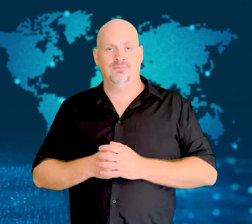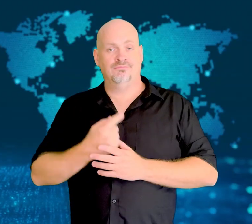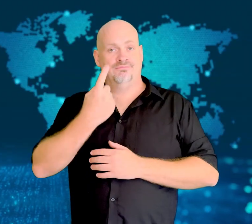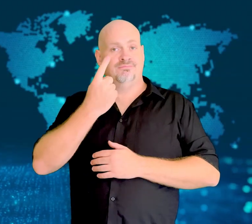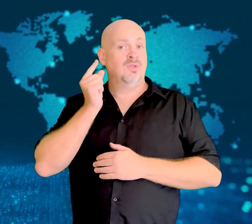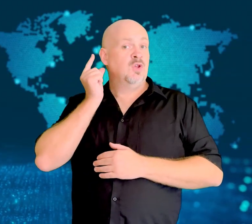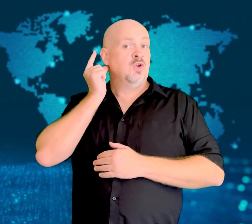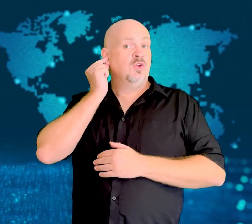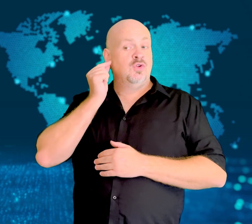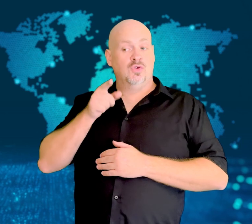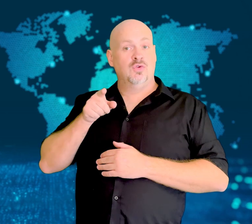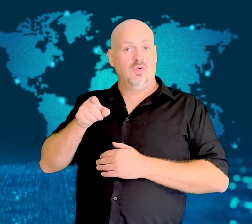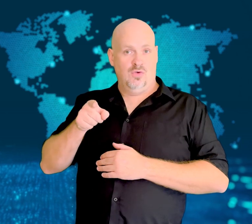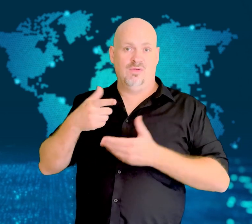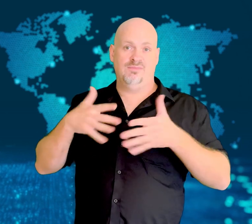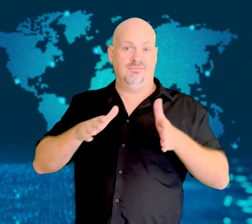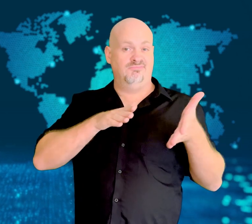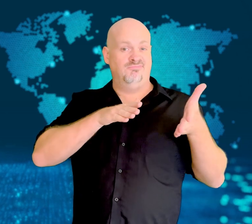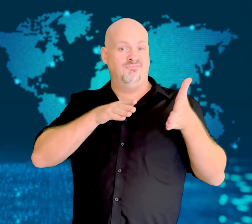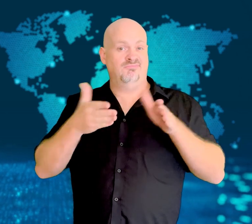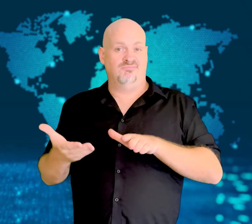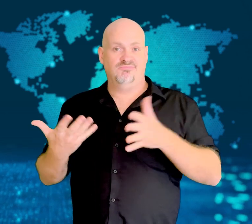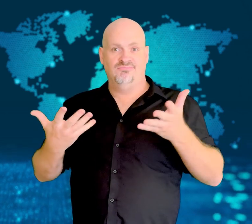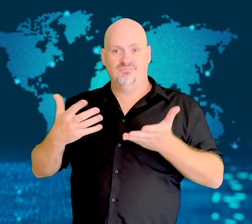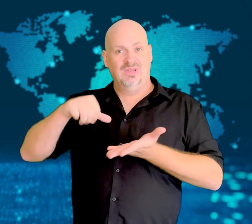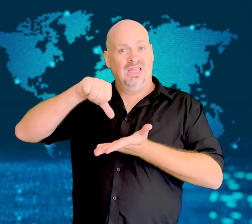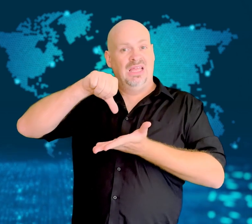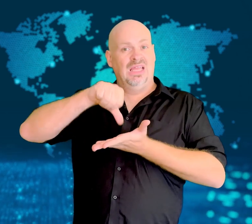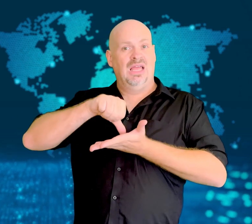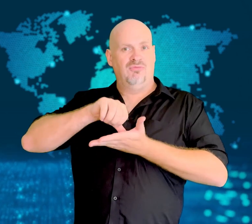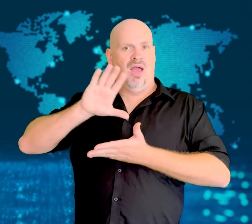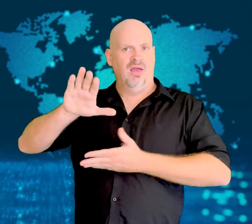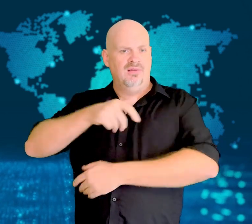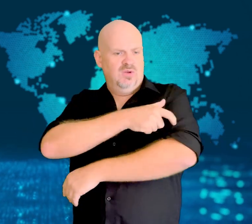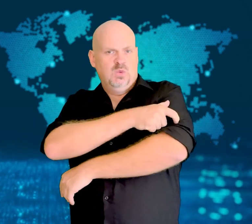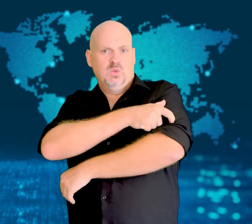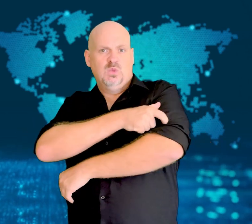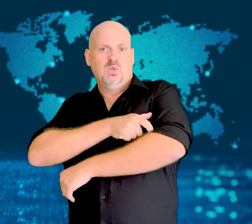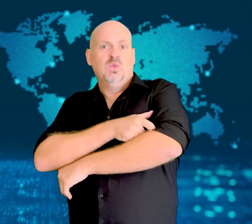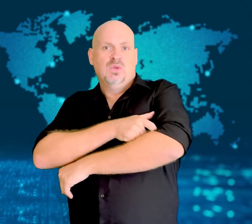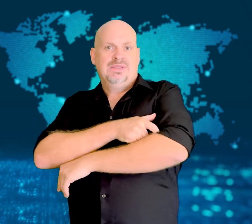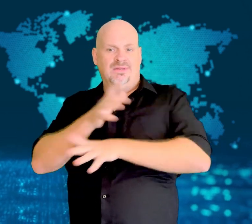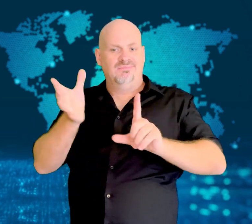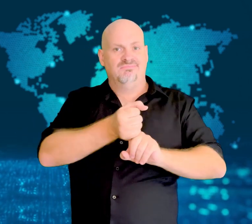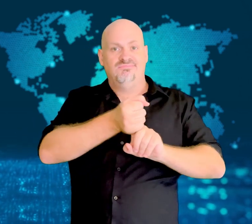[GAVIN]: Another girl has died while in custody of Iran's security forces.